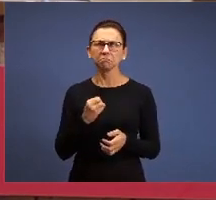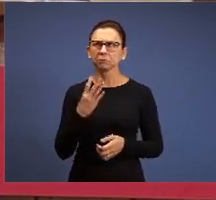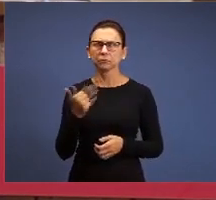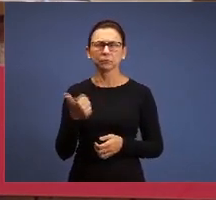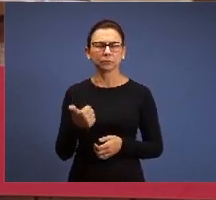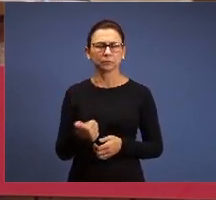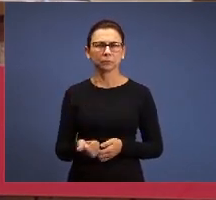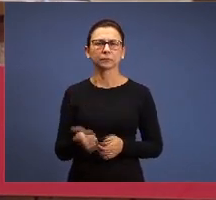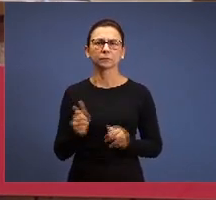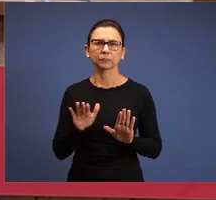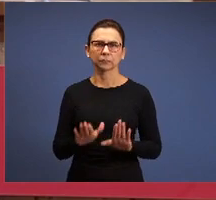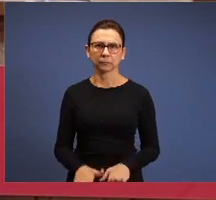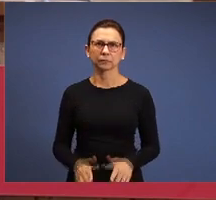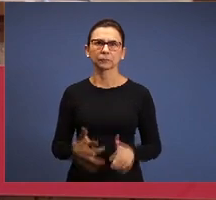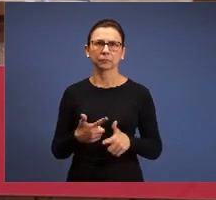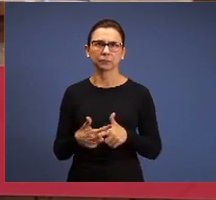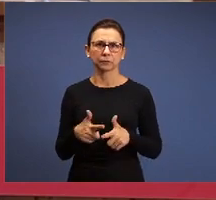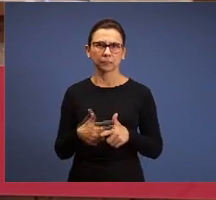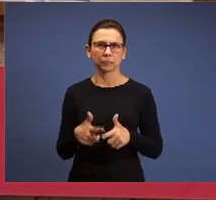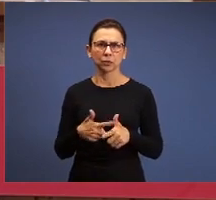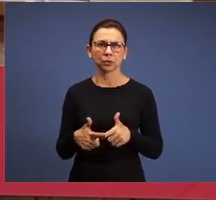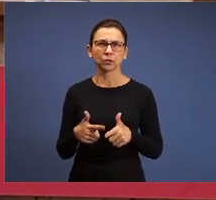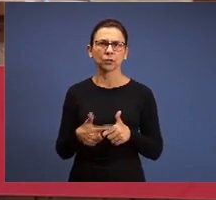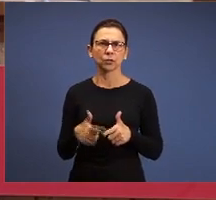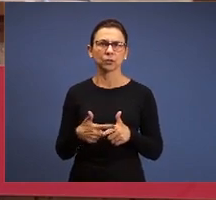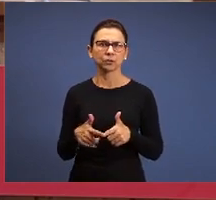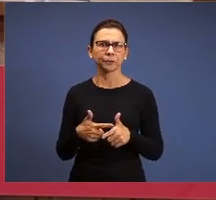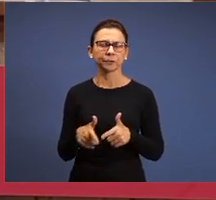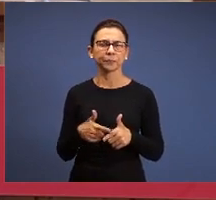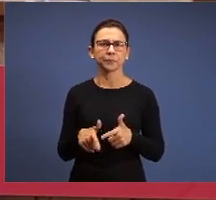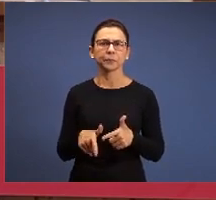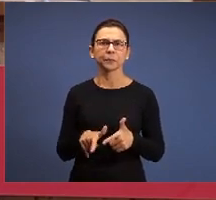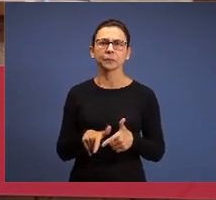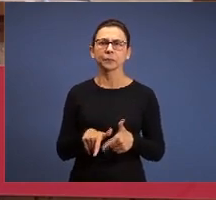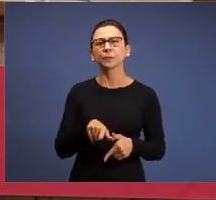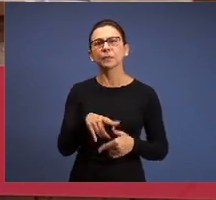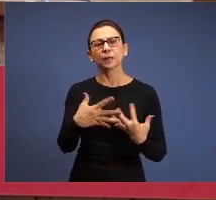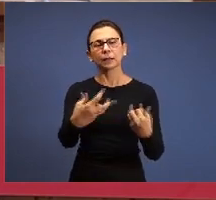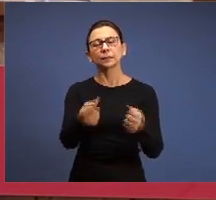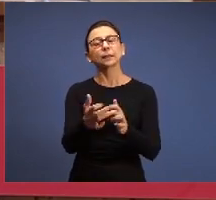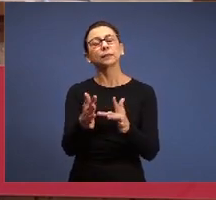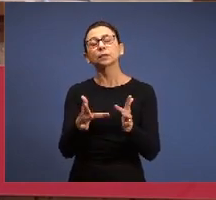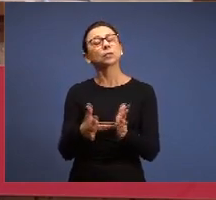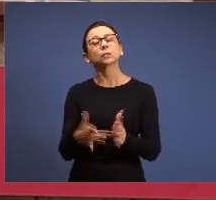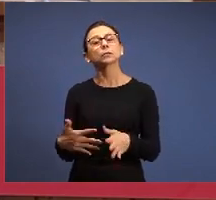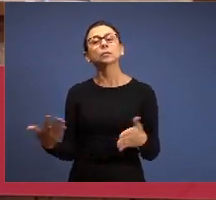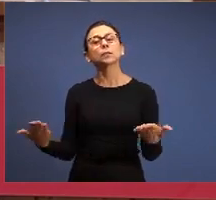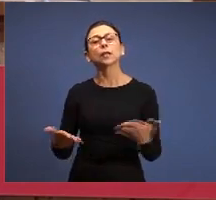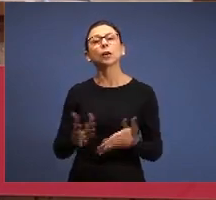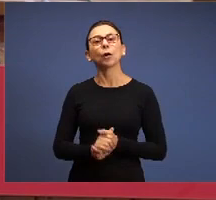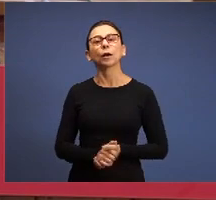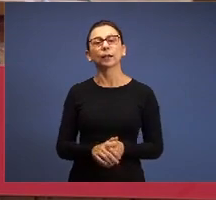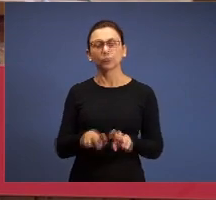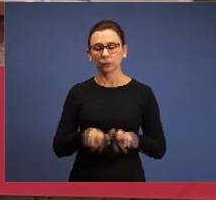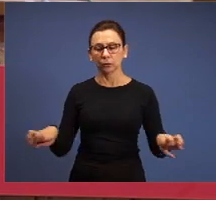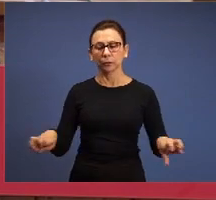but that's not the problem, the church wasn't called to accept Jesus, to say: I accepted Jesus and keep praying; you come to the